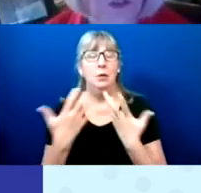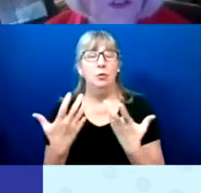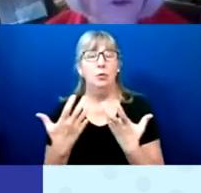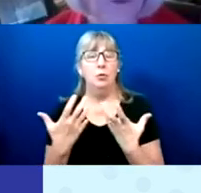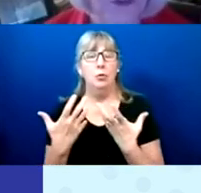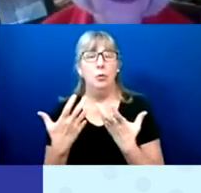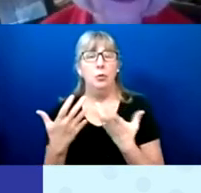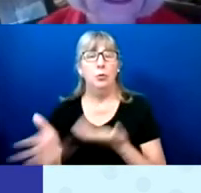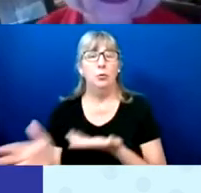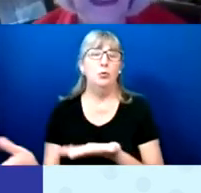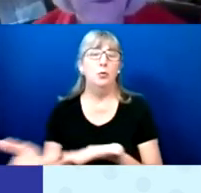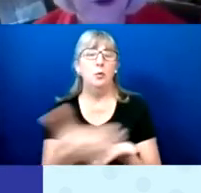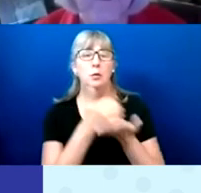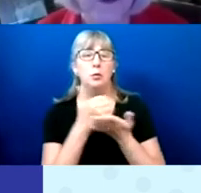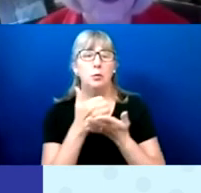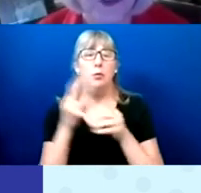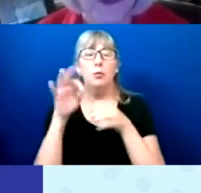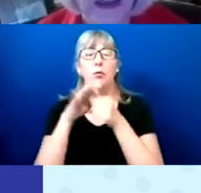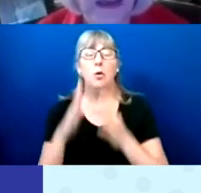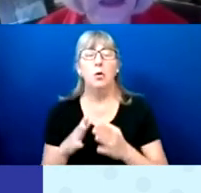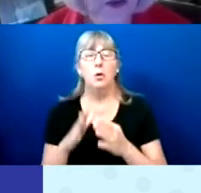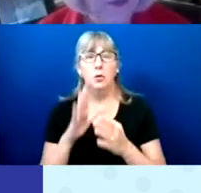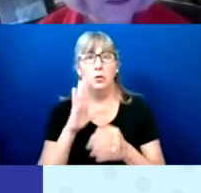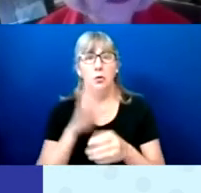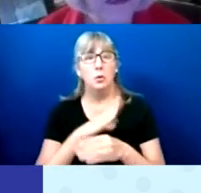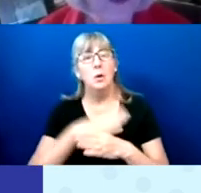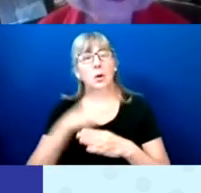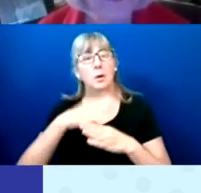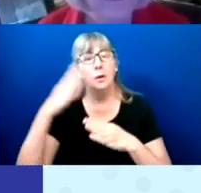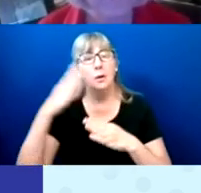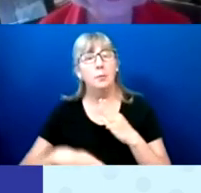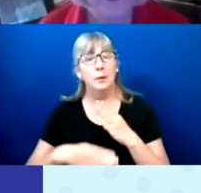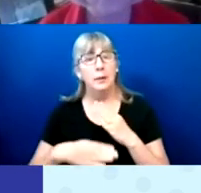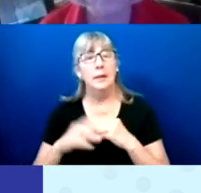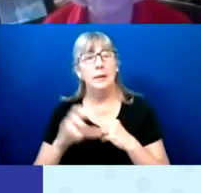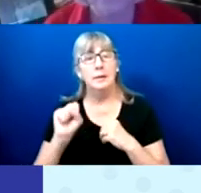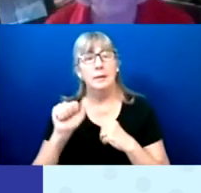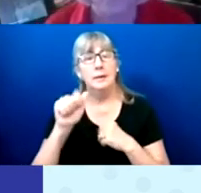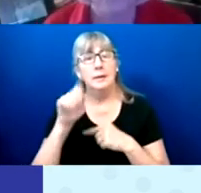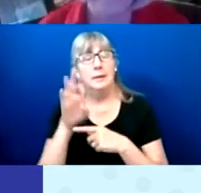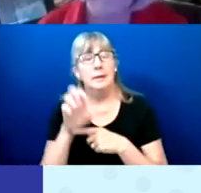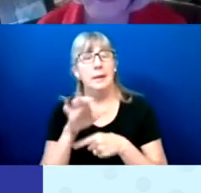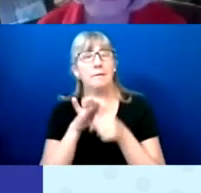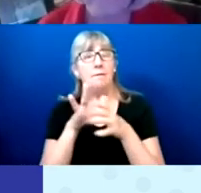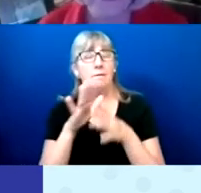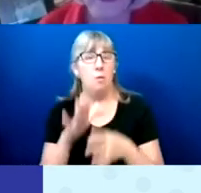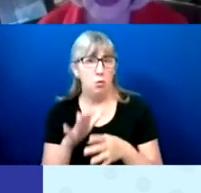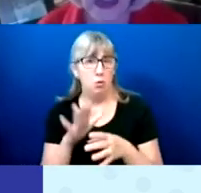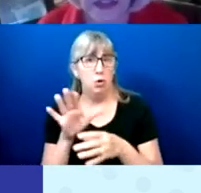to complete the SABE GoVoter survey. But in the interest of time, we're going to hold on that.